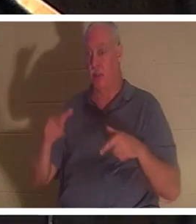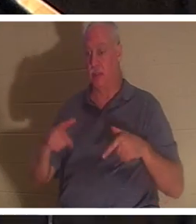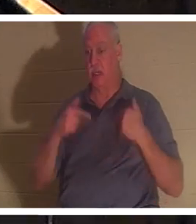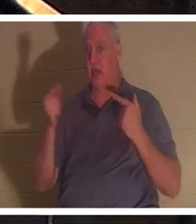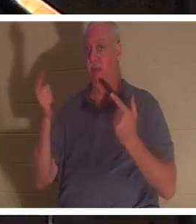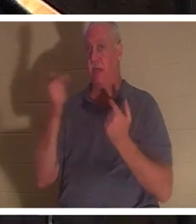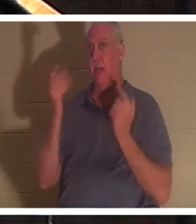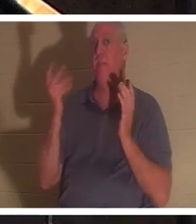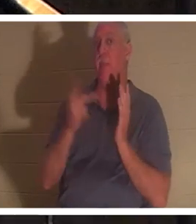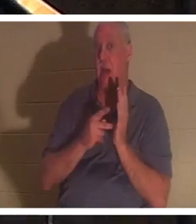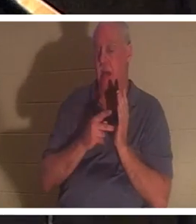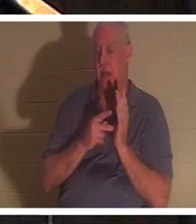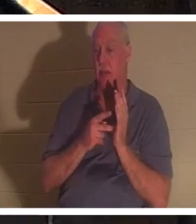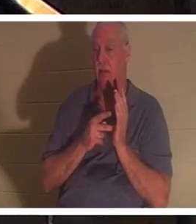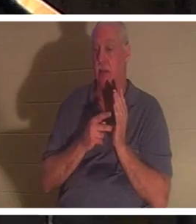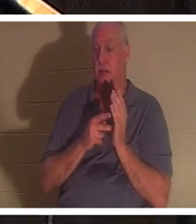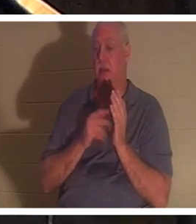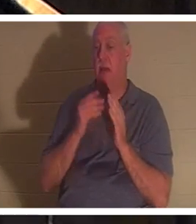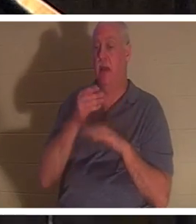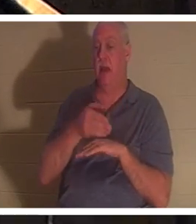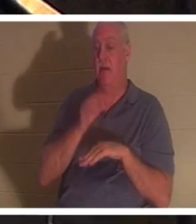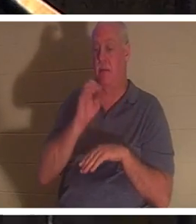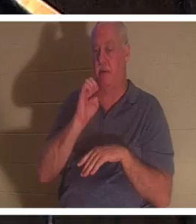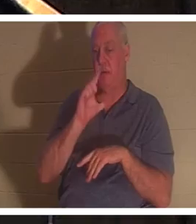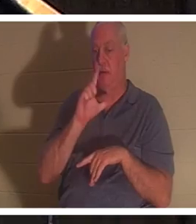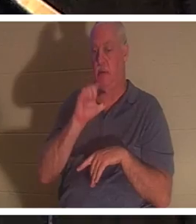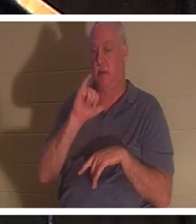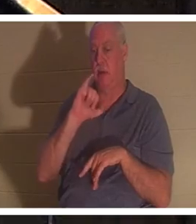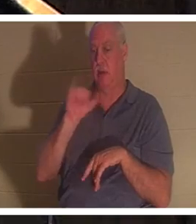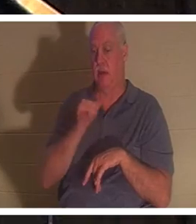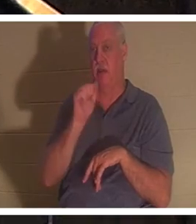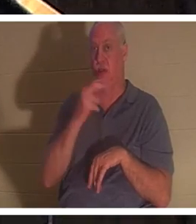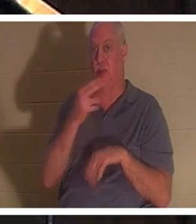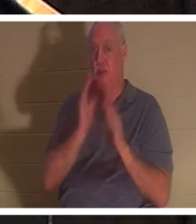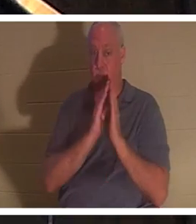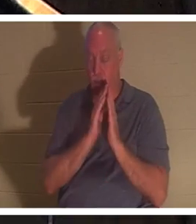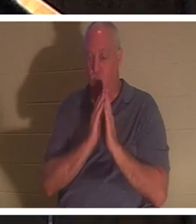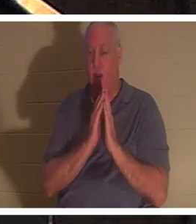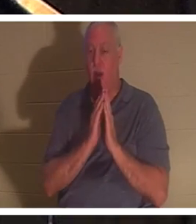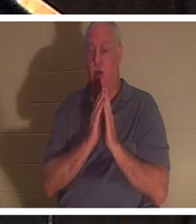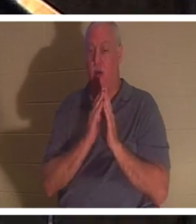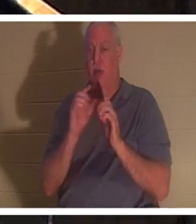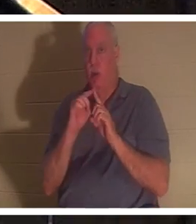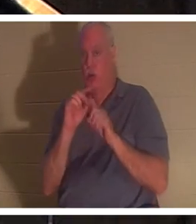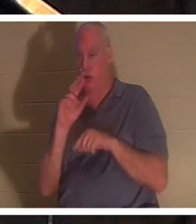to him, after Elijah's prayer. There again, the Hebrew word 'nephesh' is used, which literally